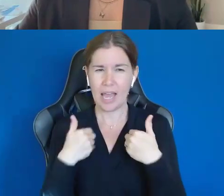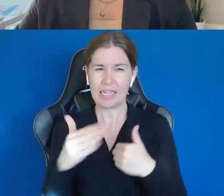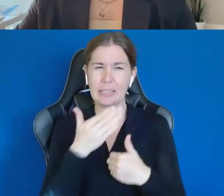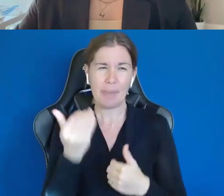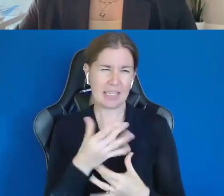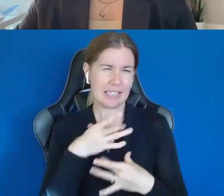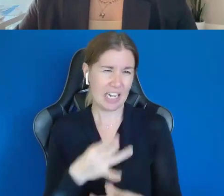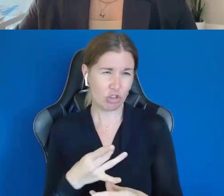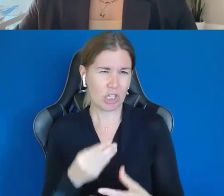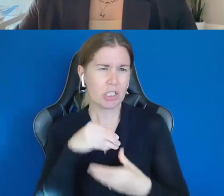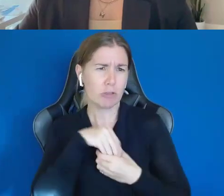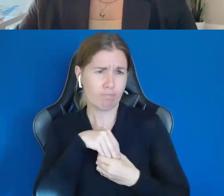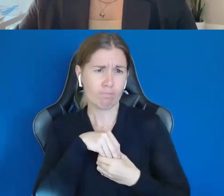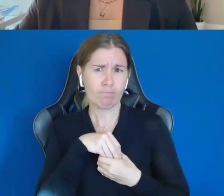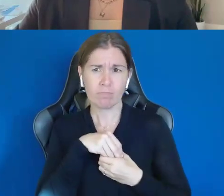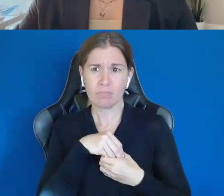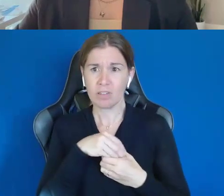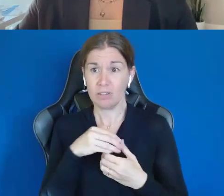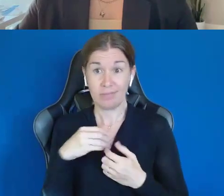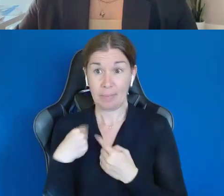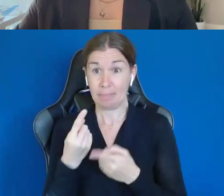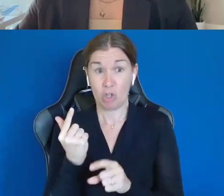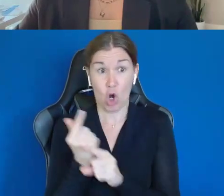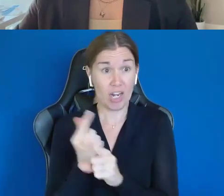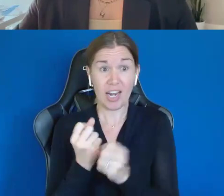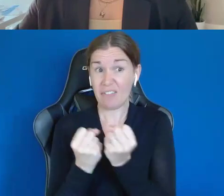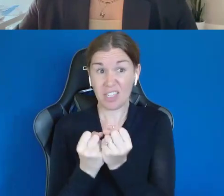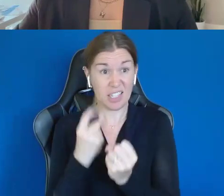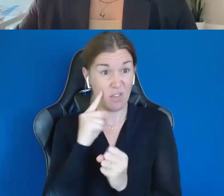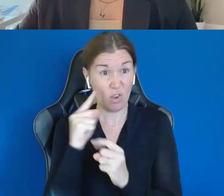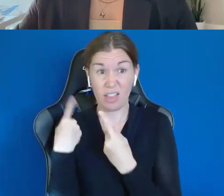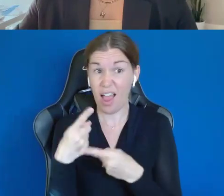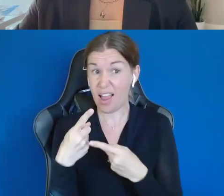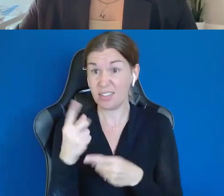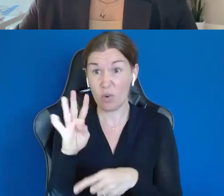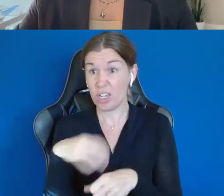Even being in the Guardian Advocacy for the last four years, I continue to have his best interests at heart.